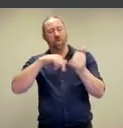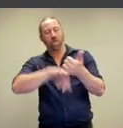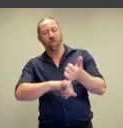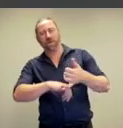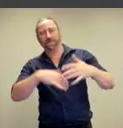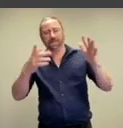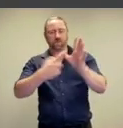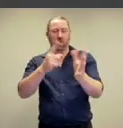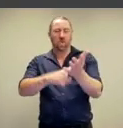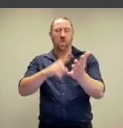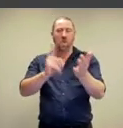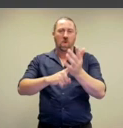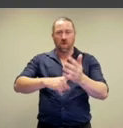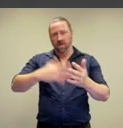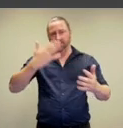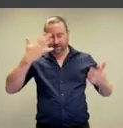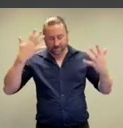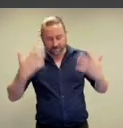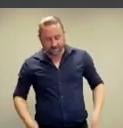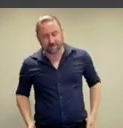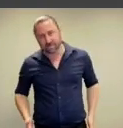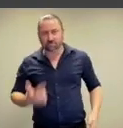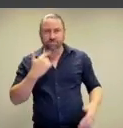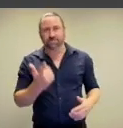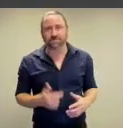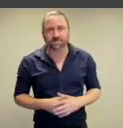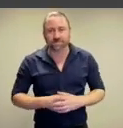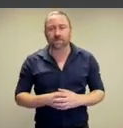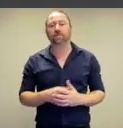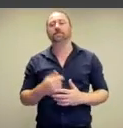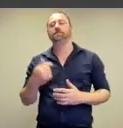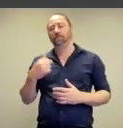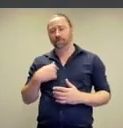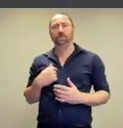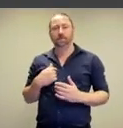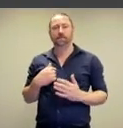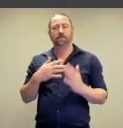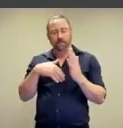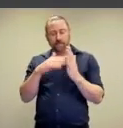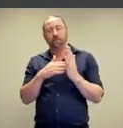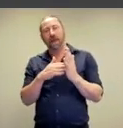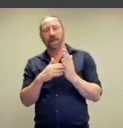warts and all fleshy and confronting.